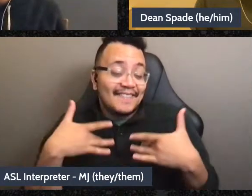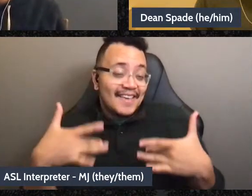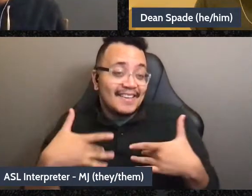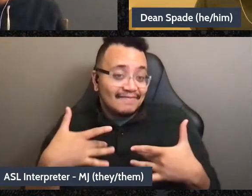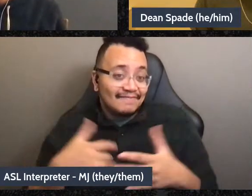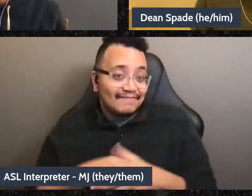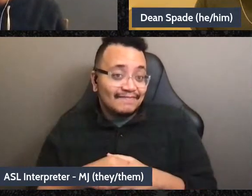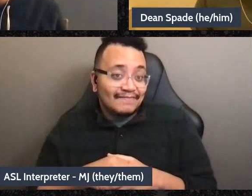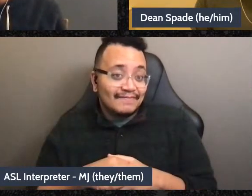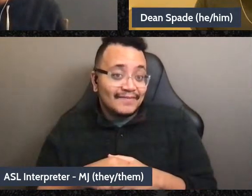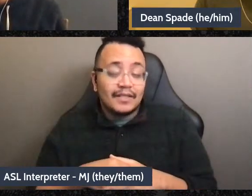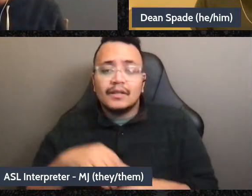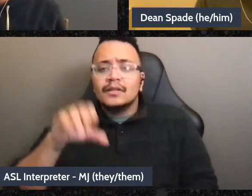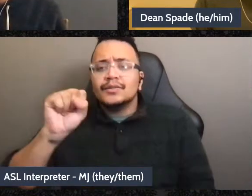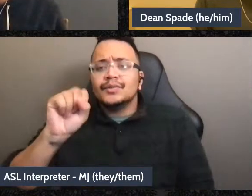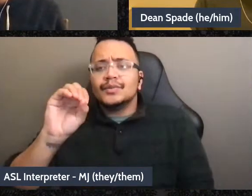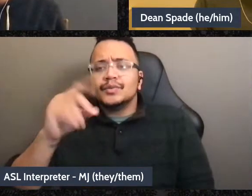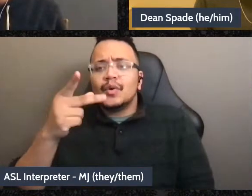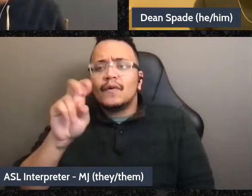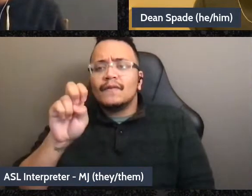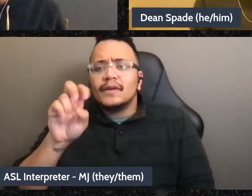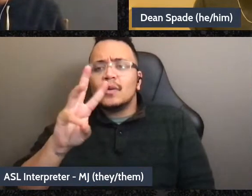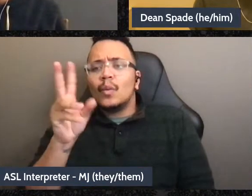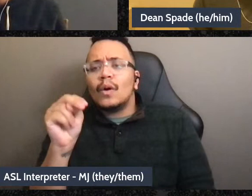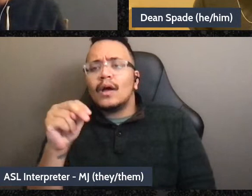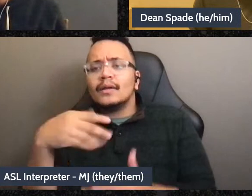Sophie do you know the date of the next workshop?